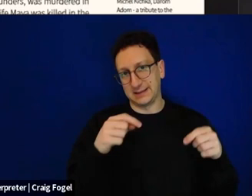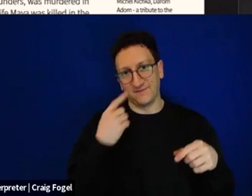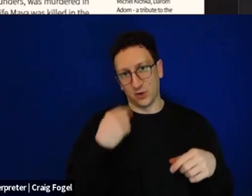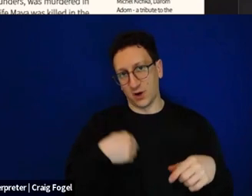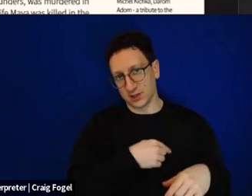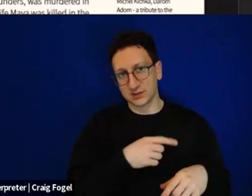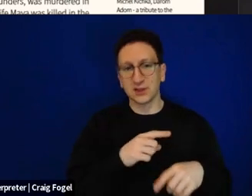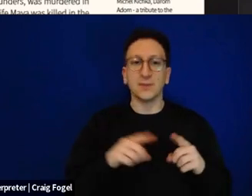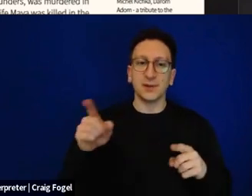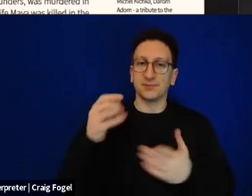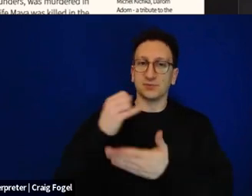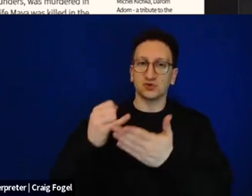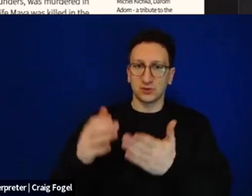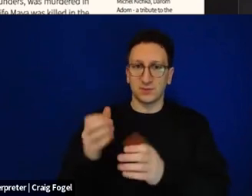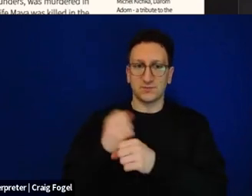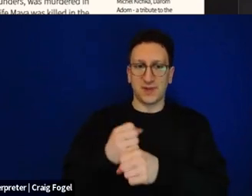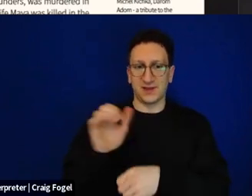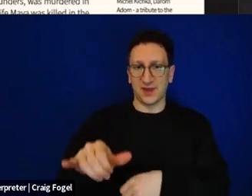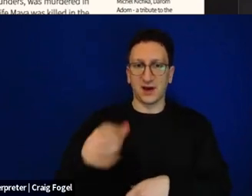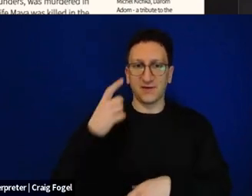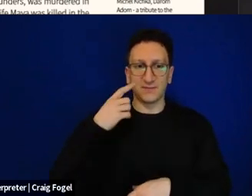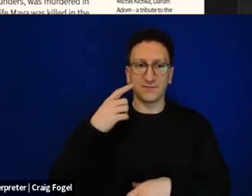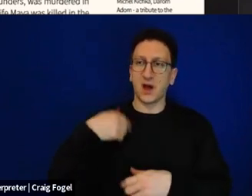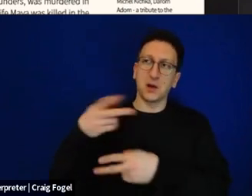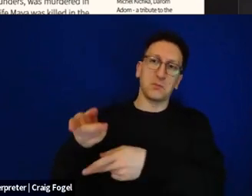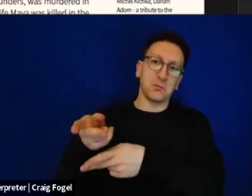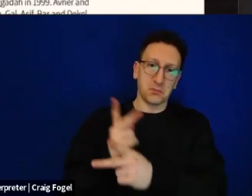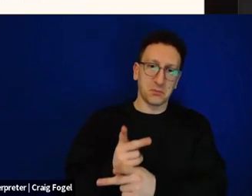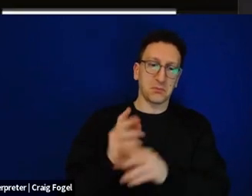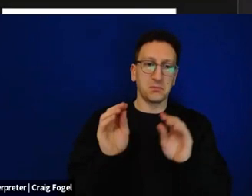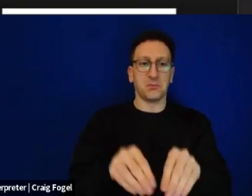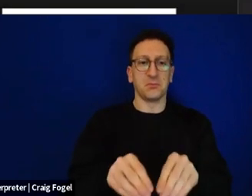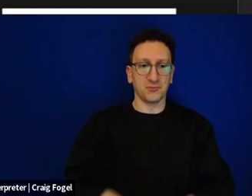Kishka, and I just want to say a word about this image, if I can get the PDF to change.